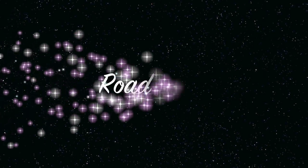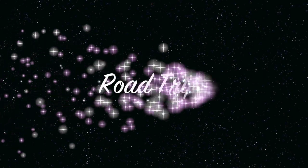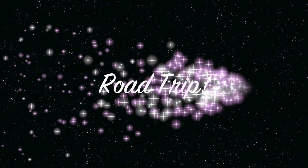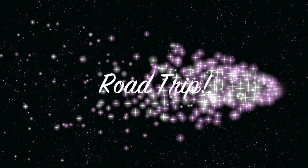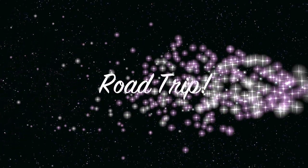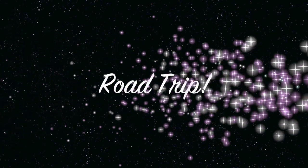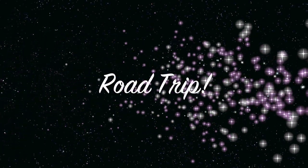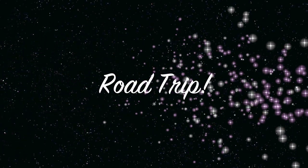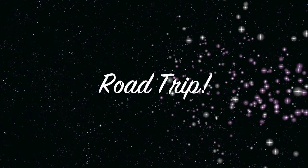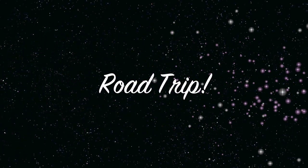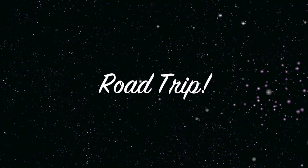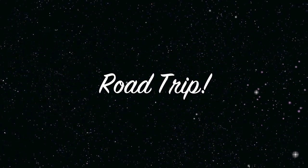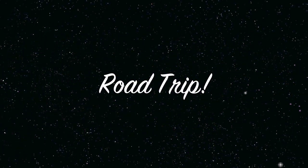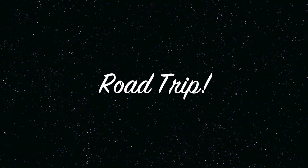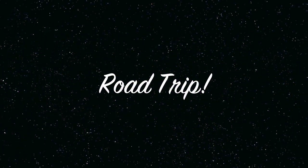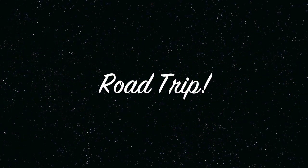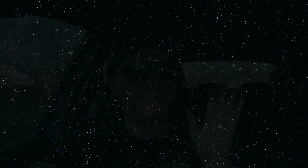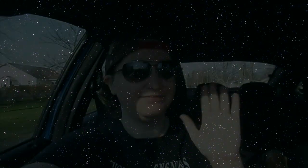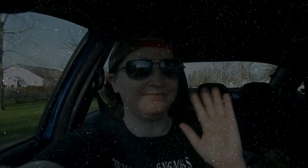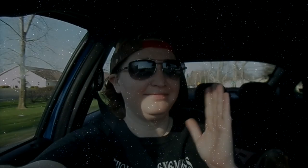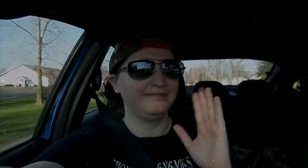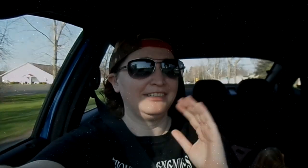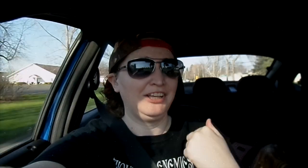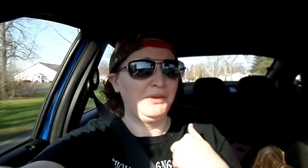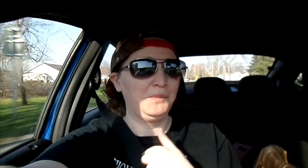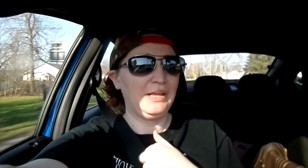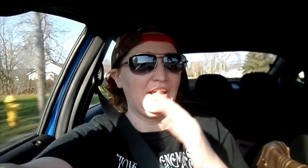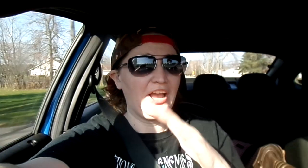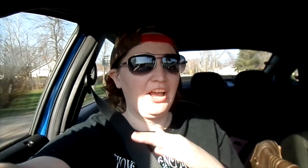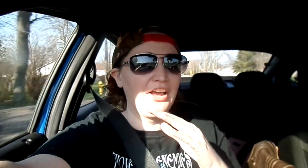Jenna: We're on